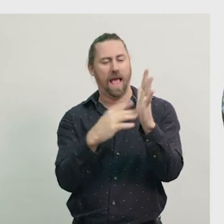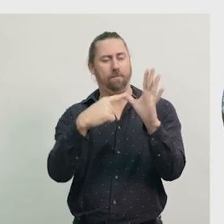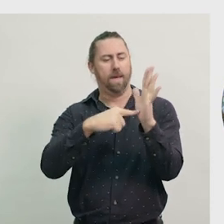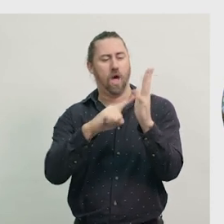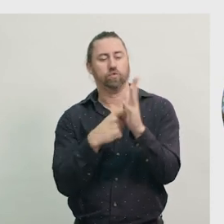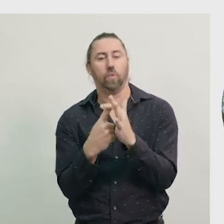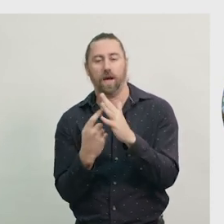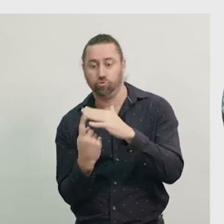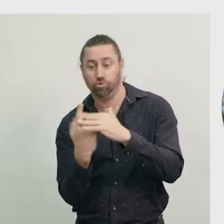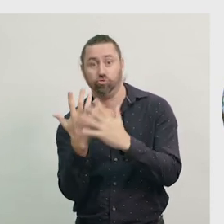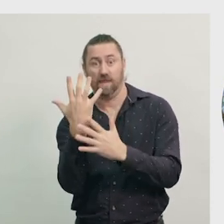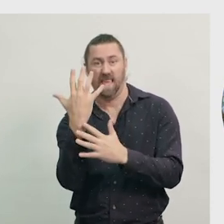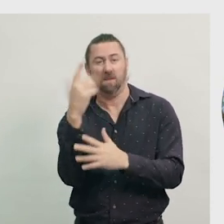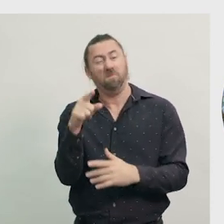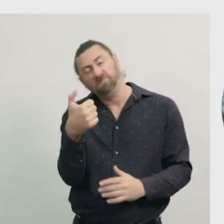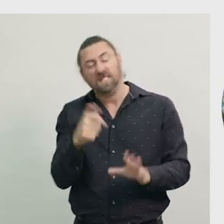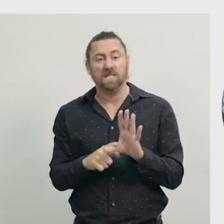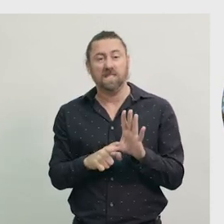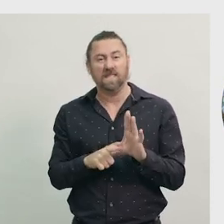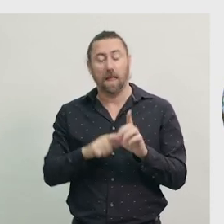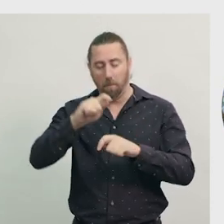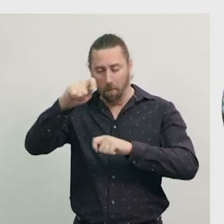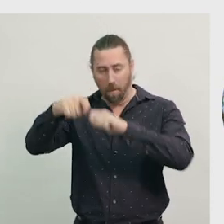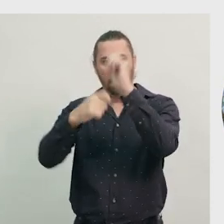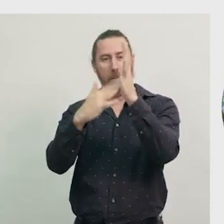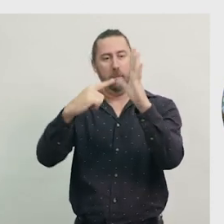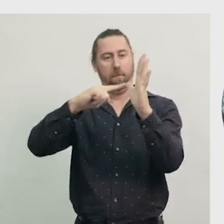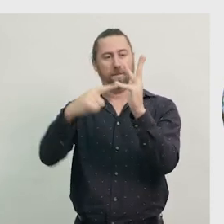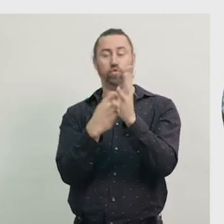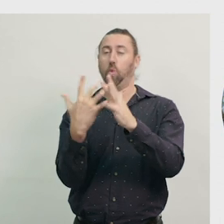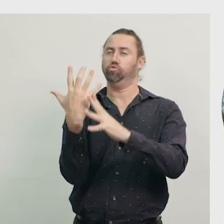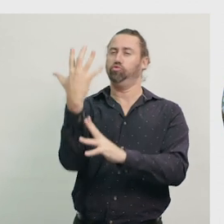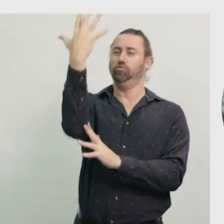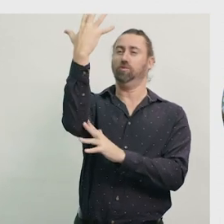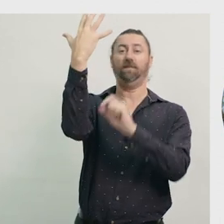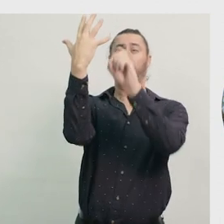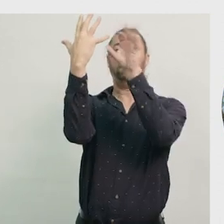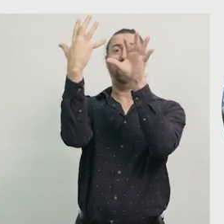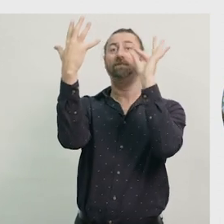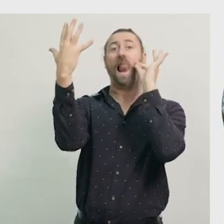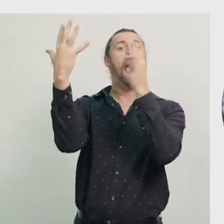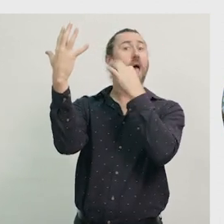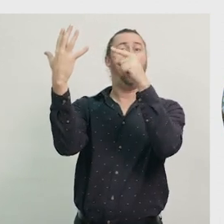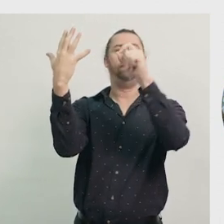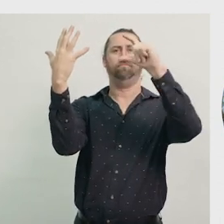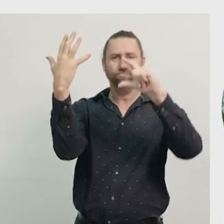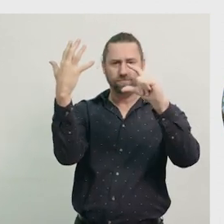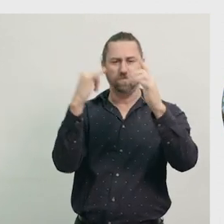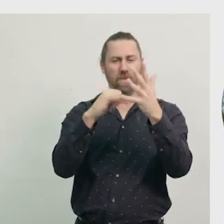and this takes about six years. The mature tree can then develop flowers. From the flowers, woody seed pods develop,